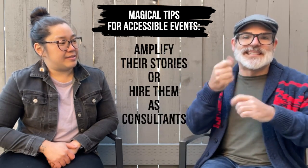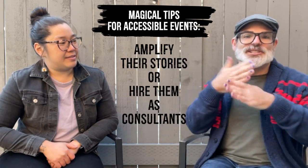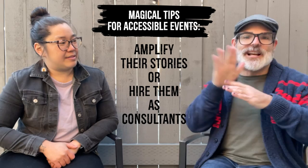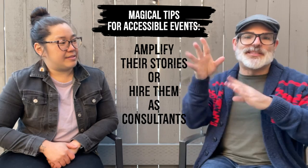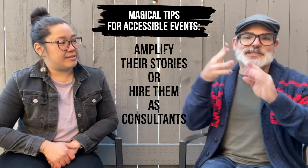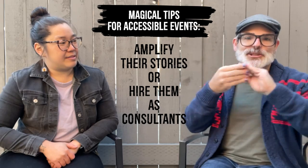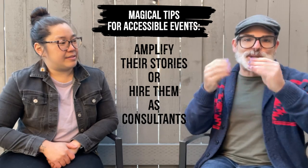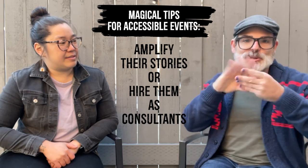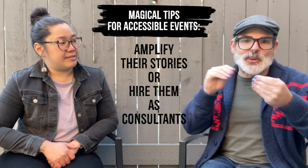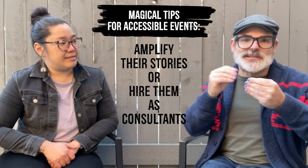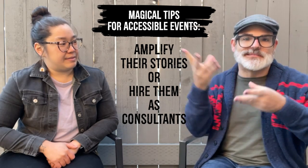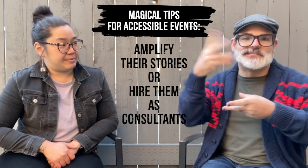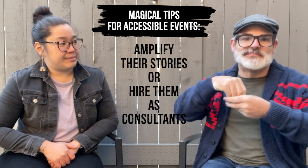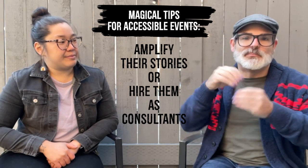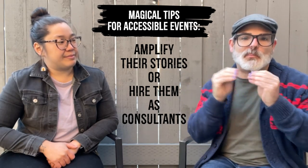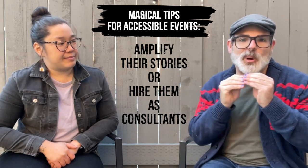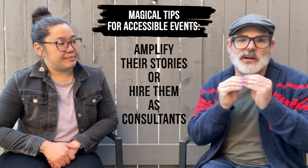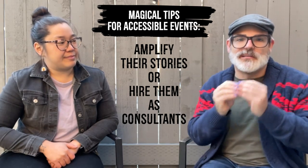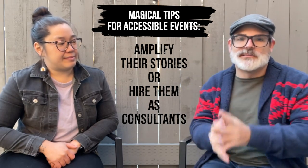Share their stories and involve them more.